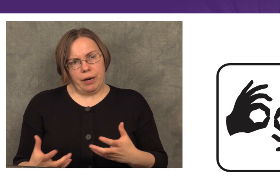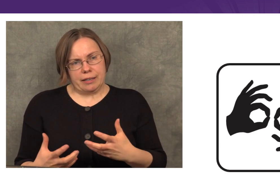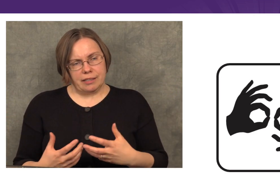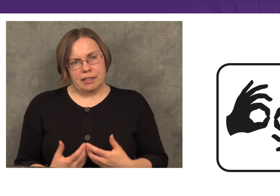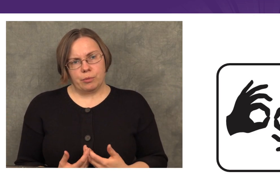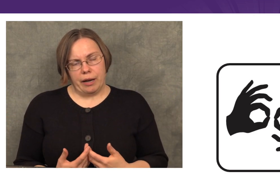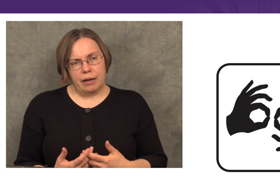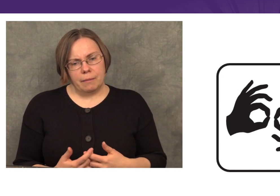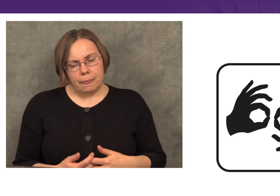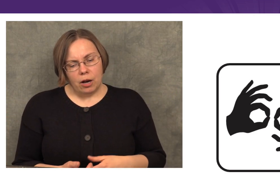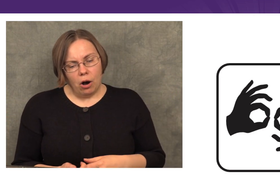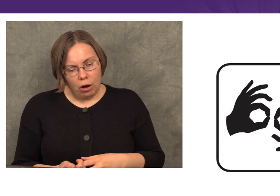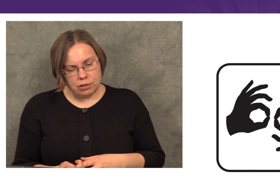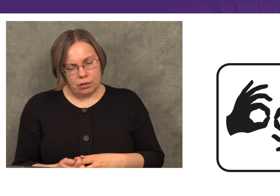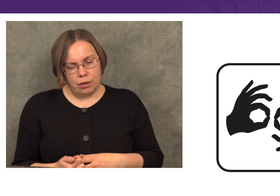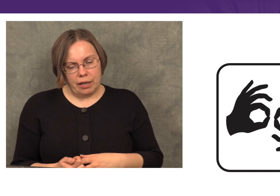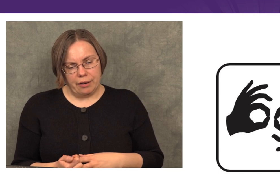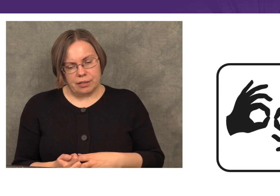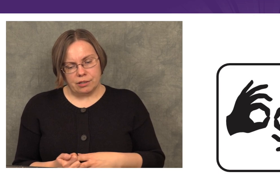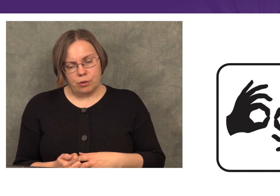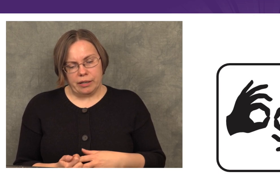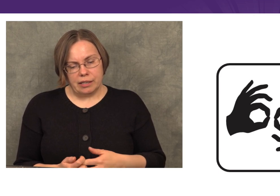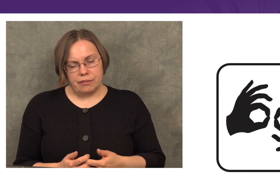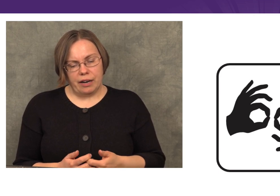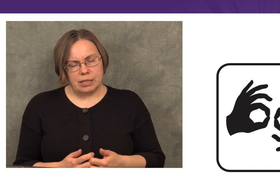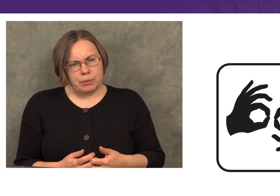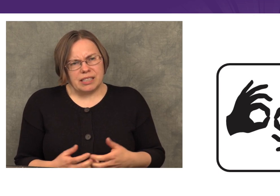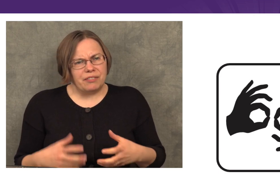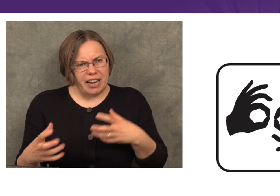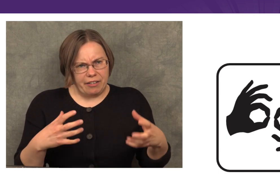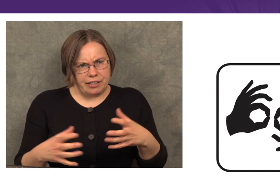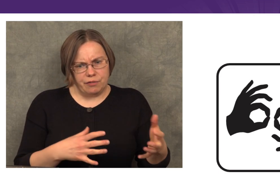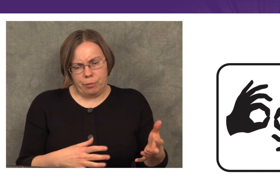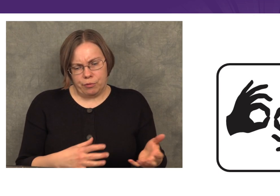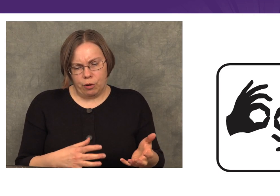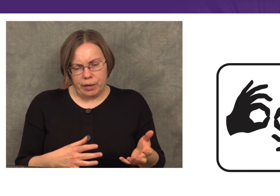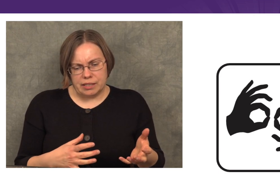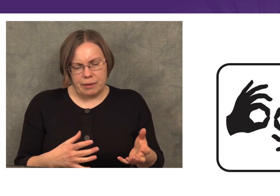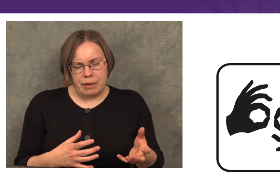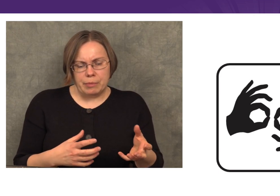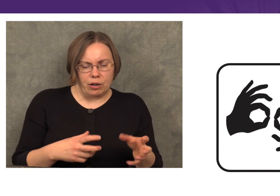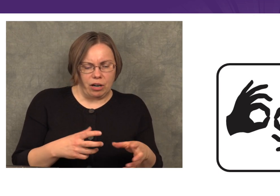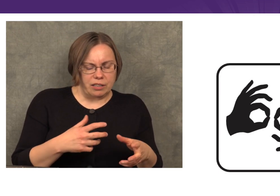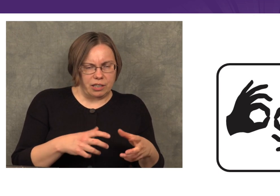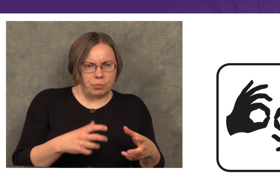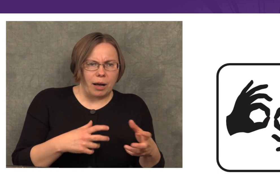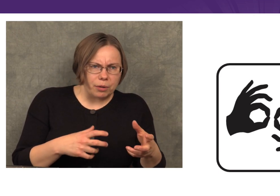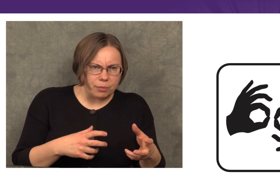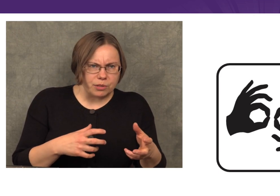Approaching practice in this way also allows us to identify specific areas of our performance that maybe are causing us problems